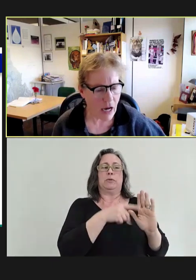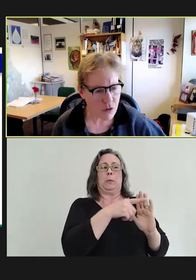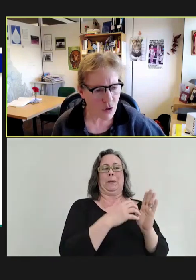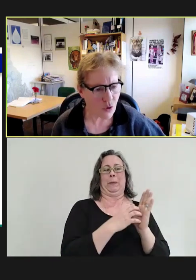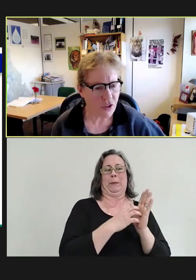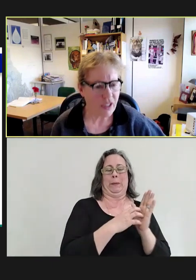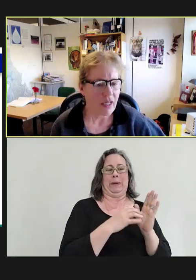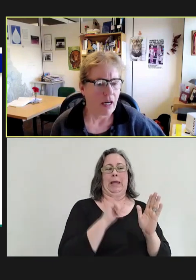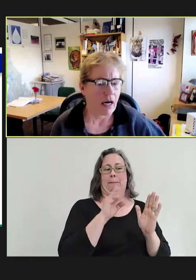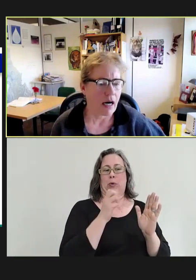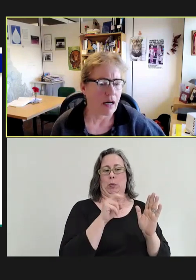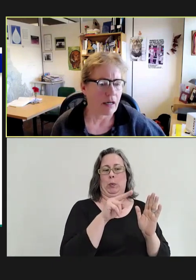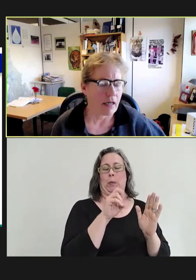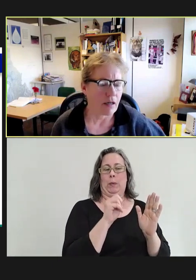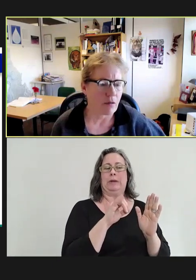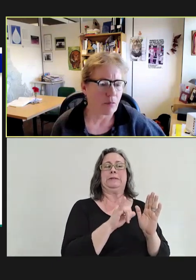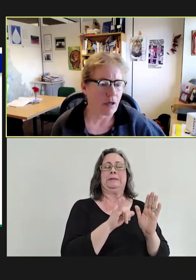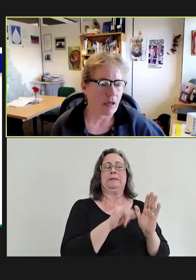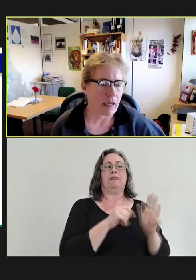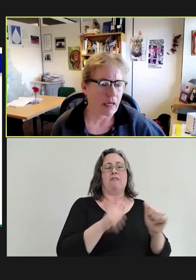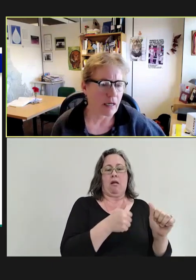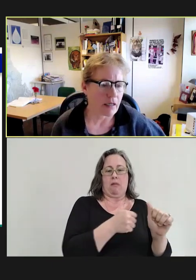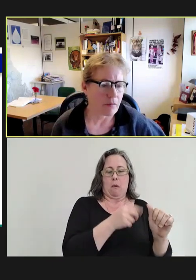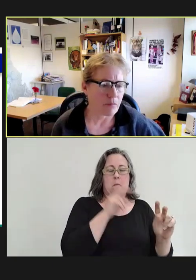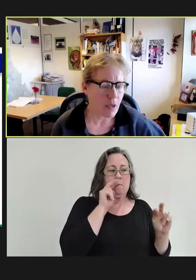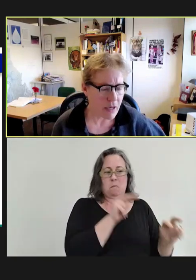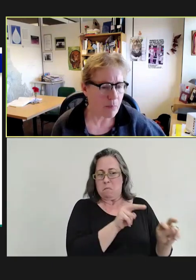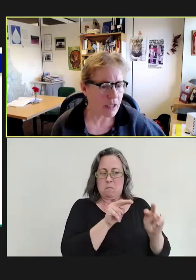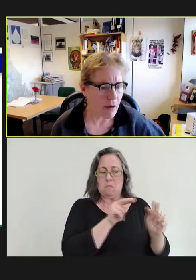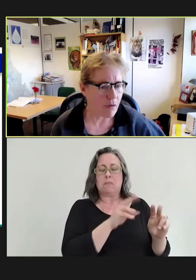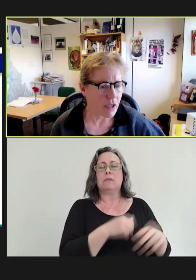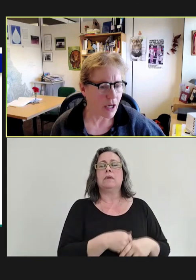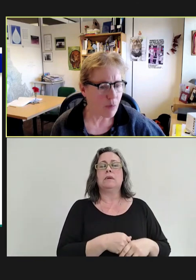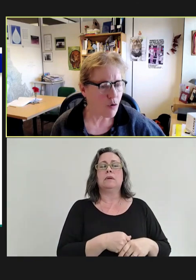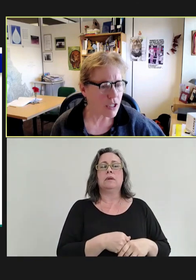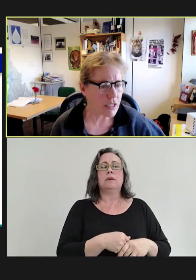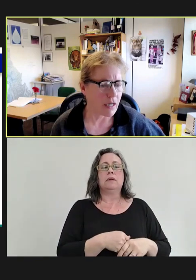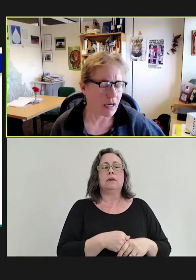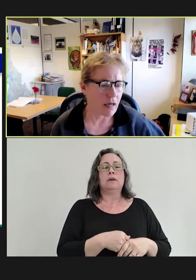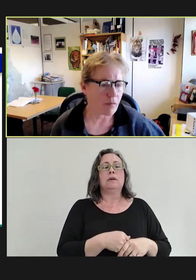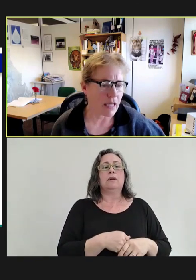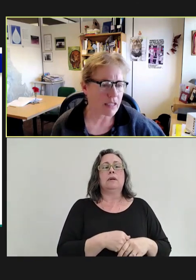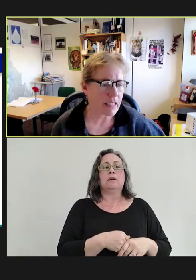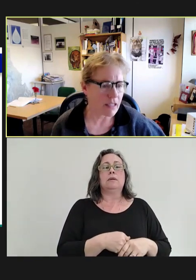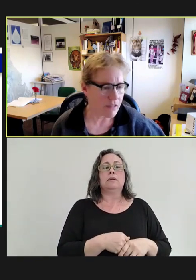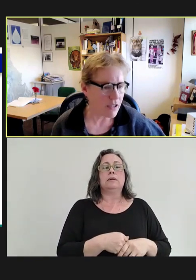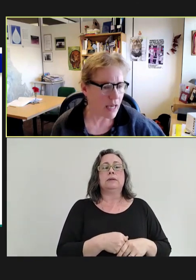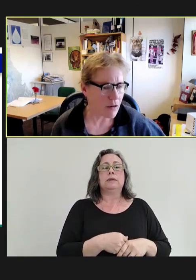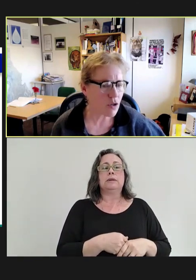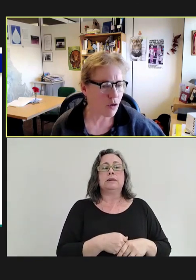Household, somebody had picked them up from the airport that didn't live in the household